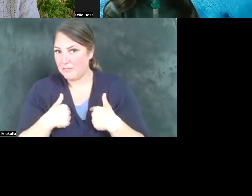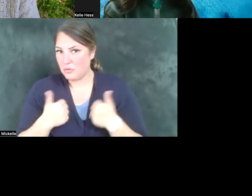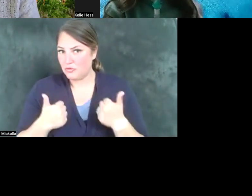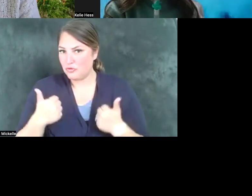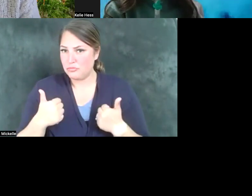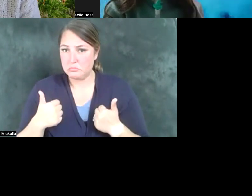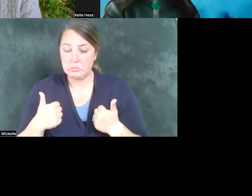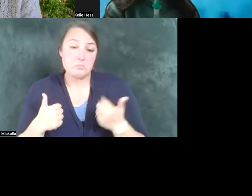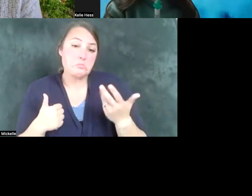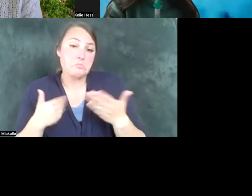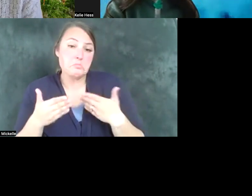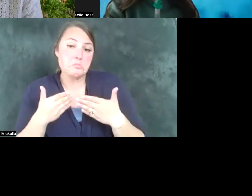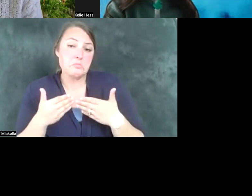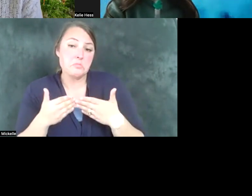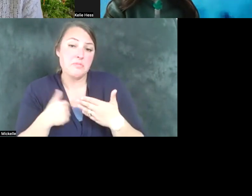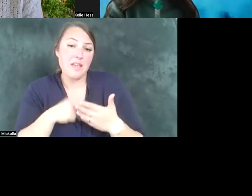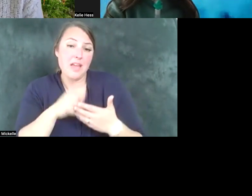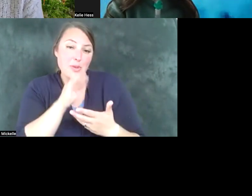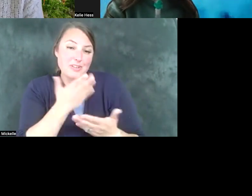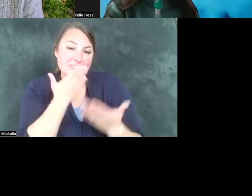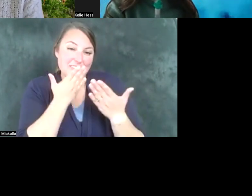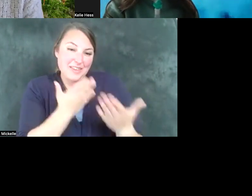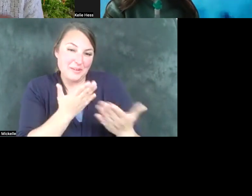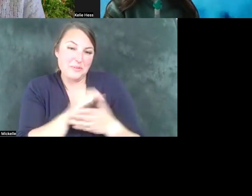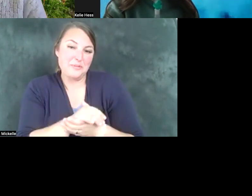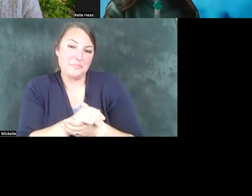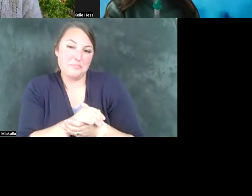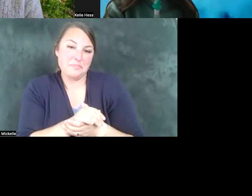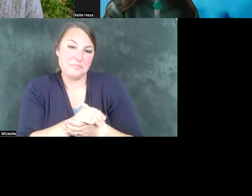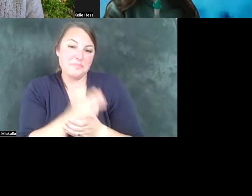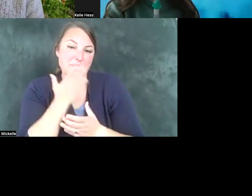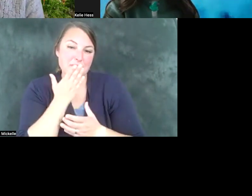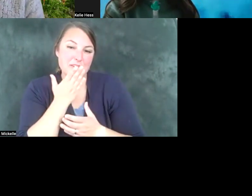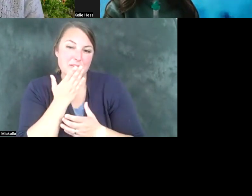Either way, I just I really want to say thank you Representative King. Thank you for your time.